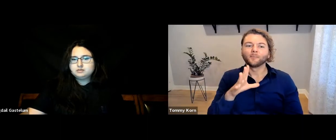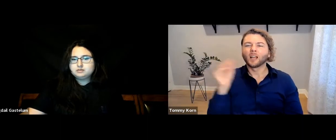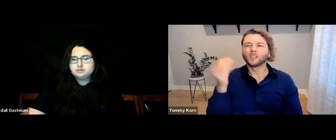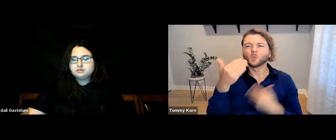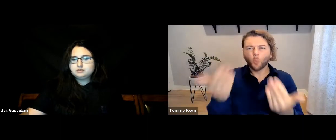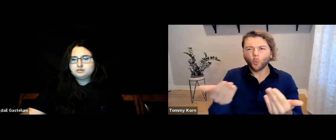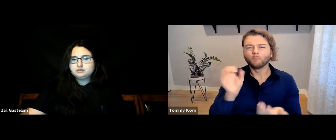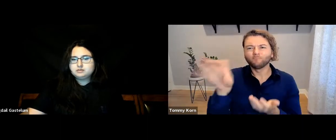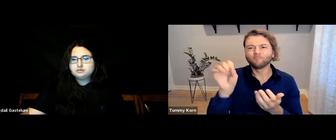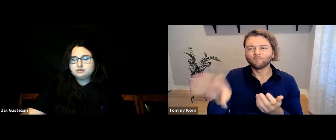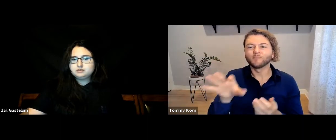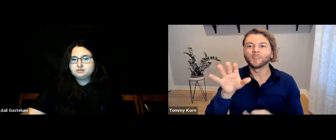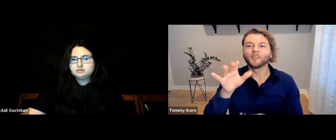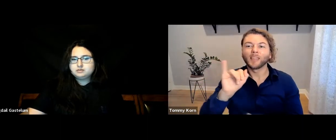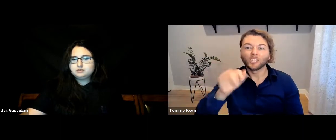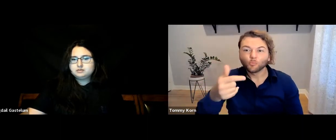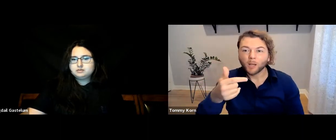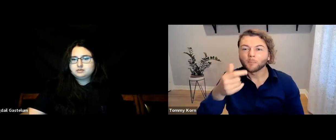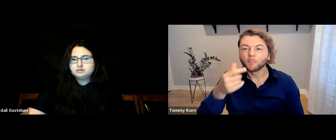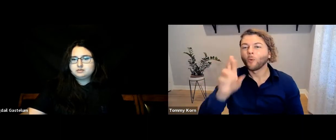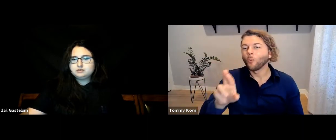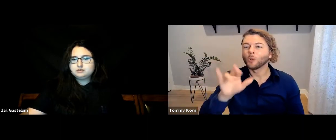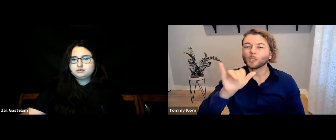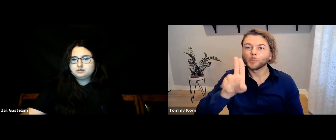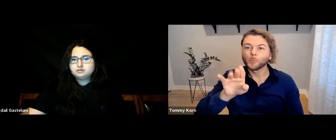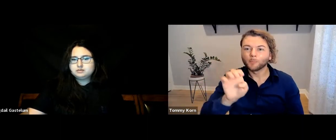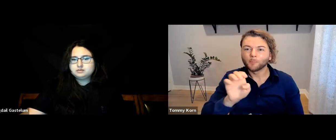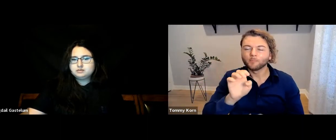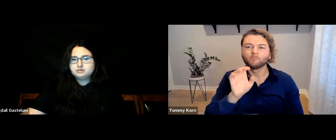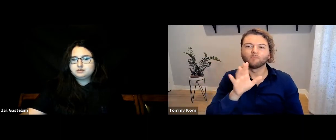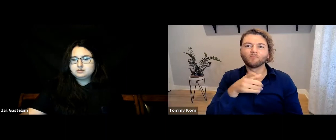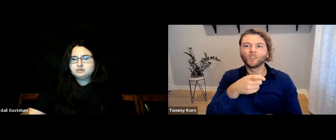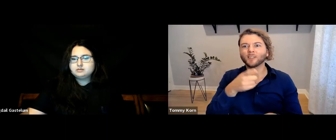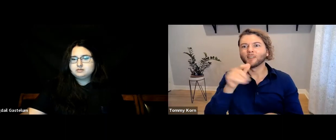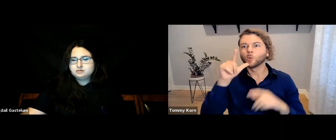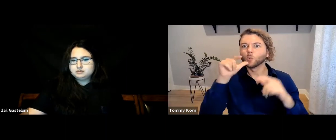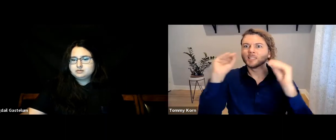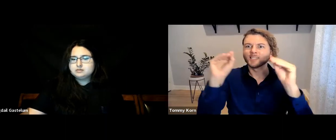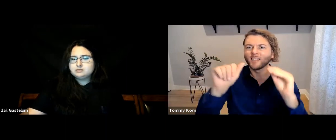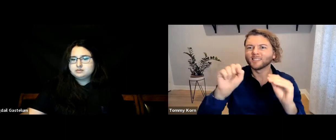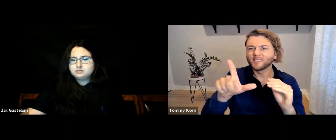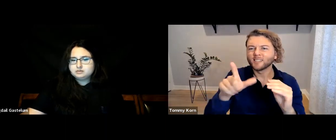Also check on Instagram and YouTube